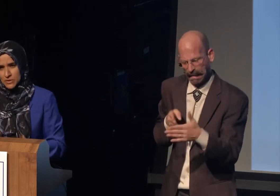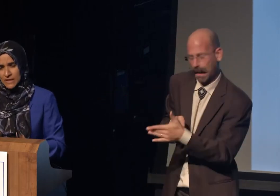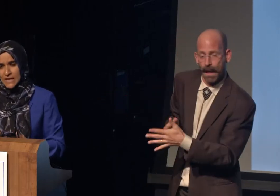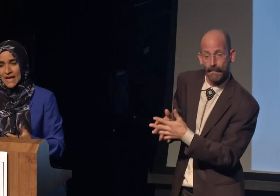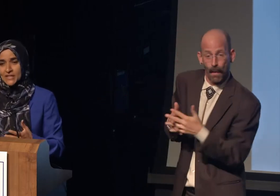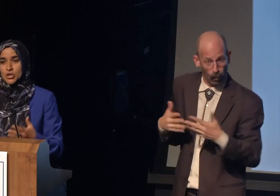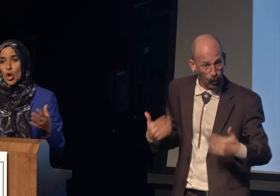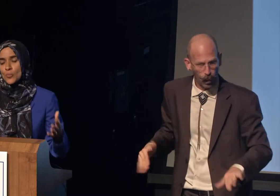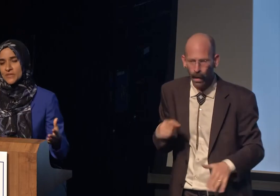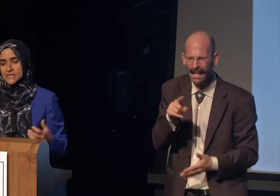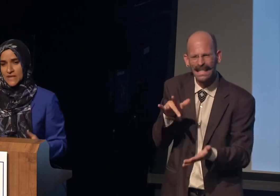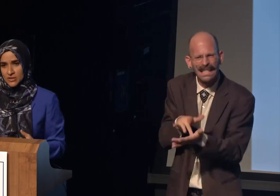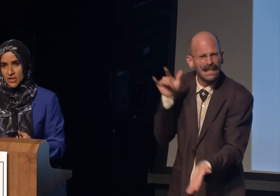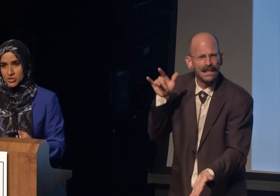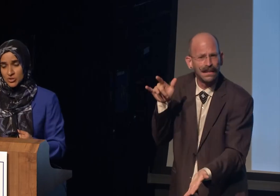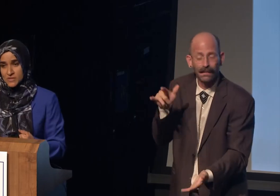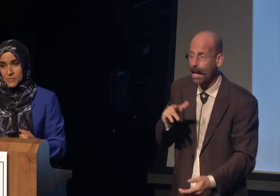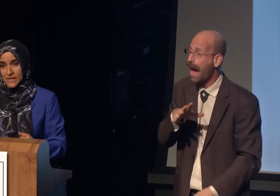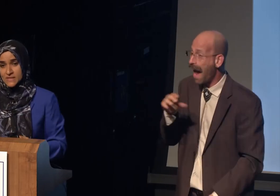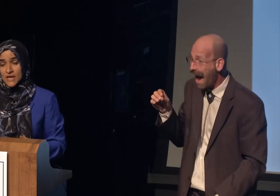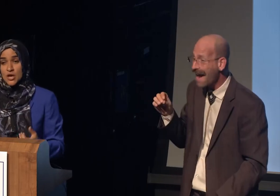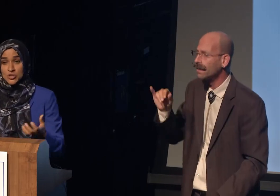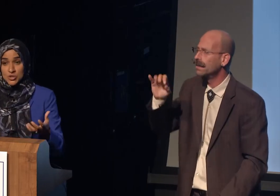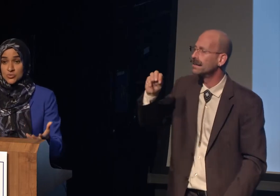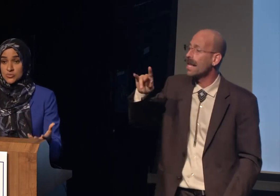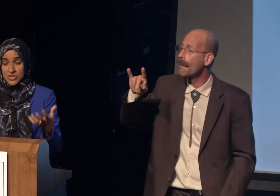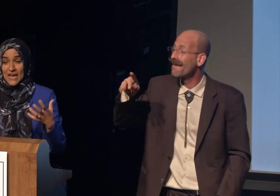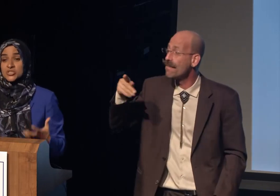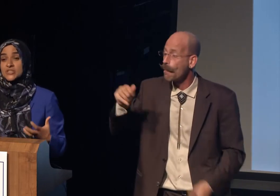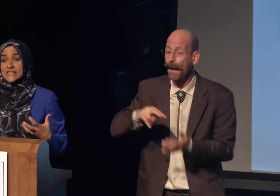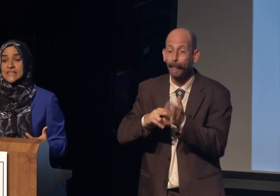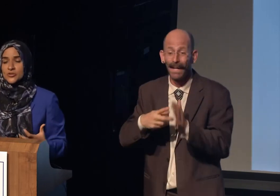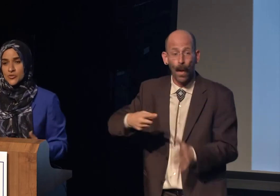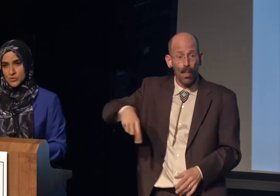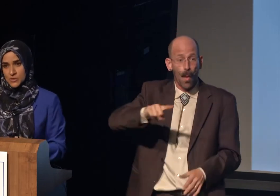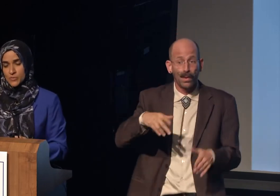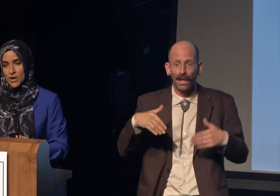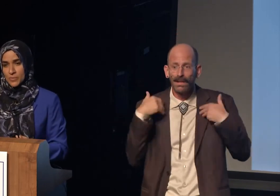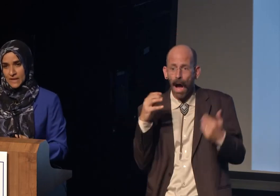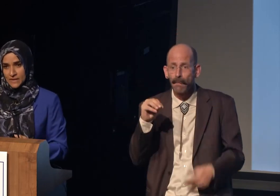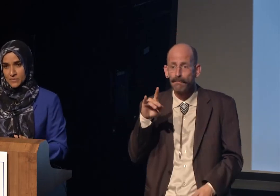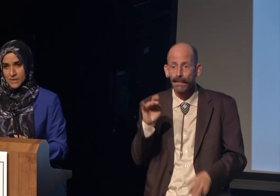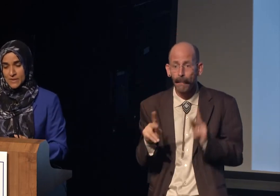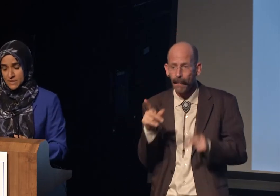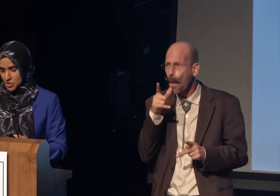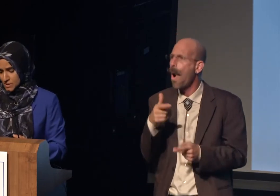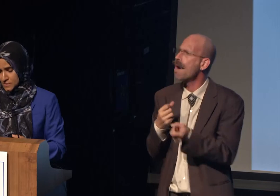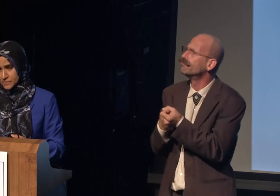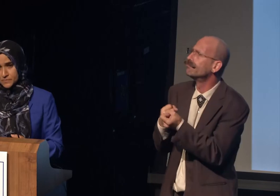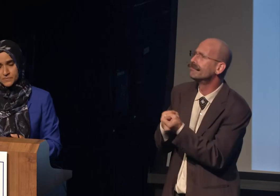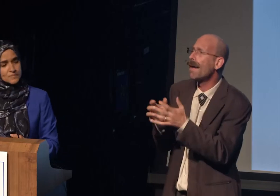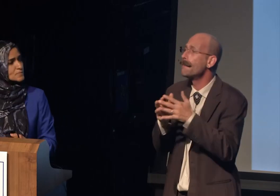and can open the psychological space to actually hear those propaganda messages.